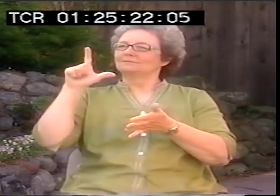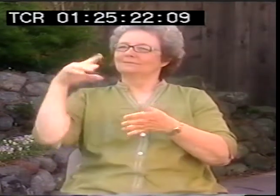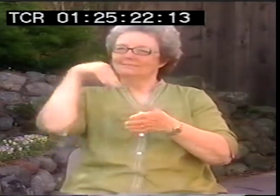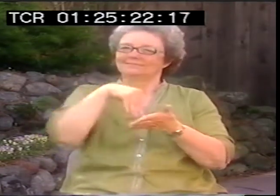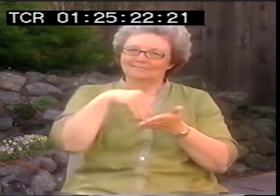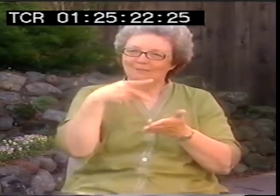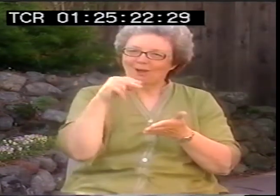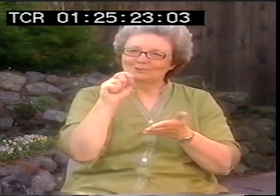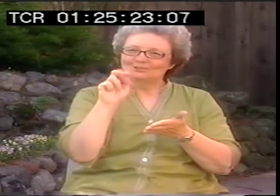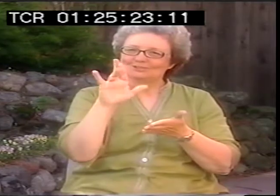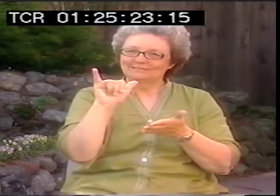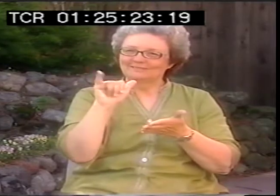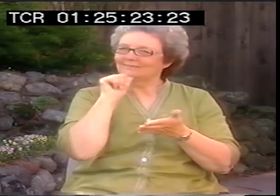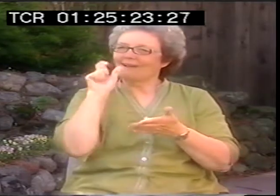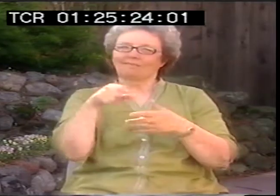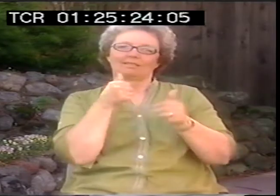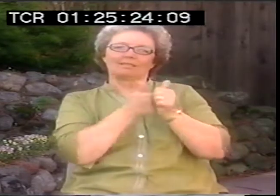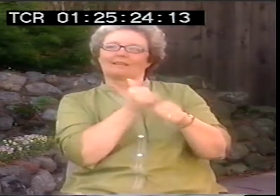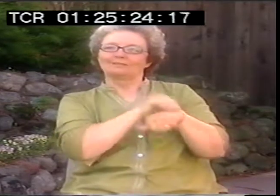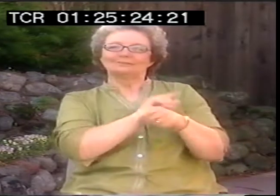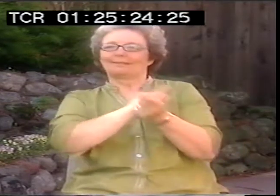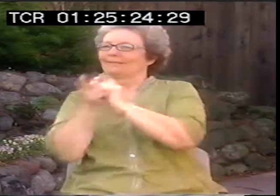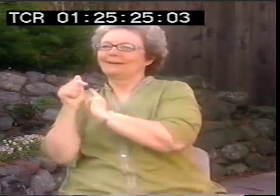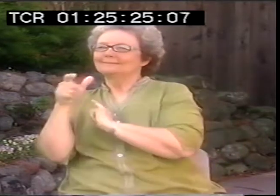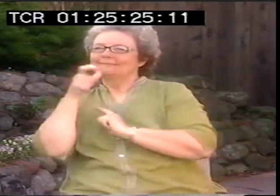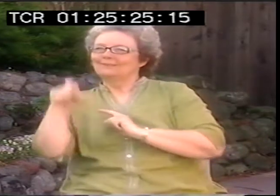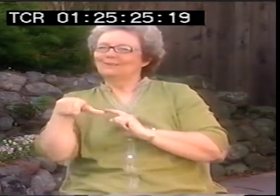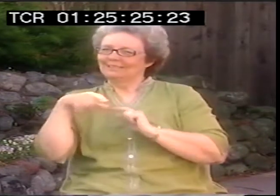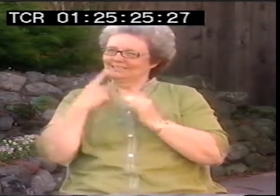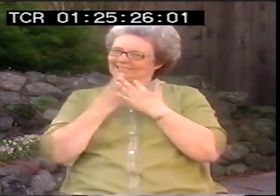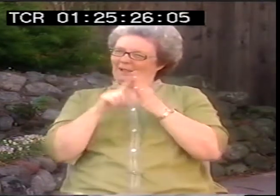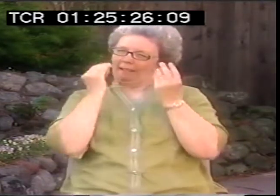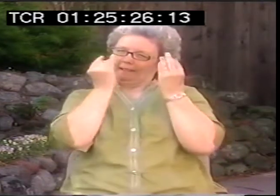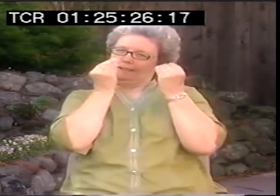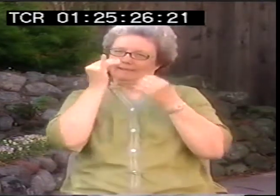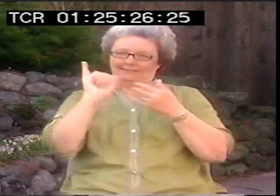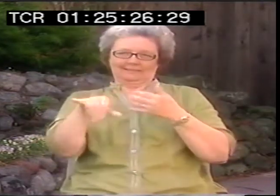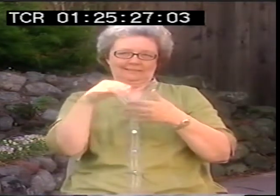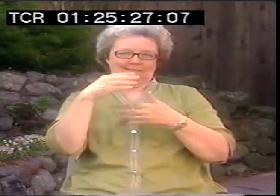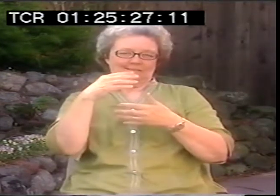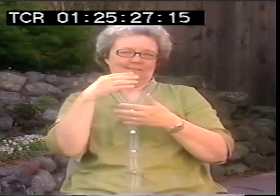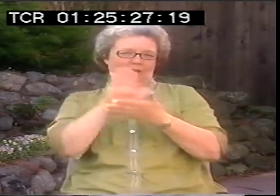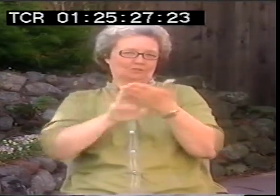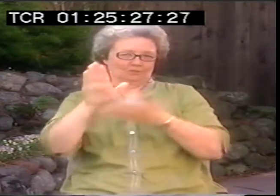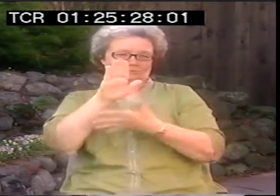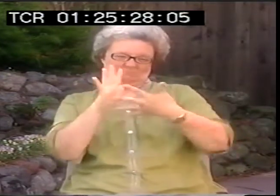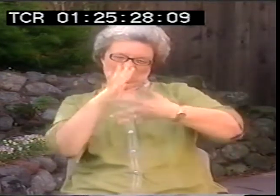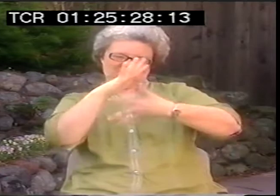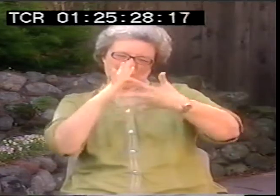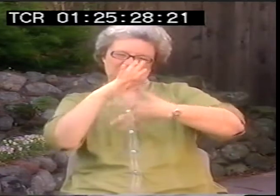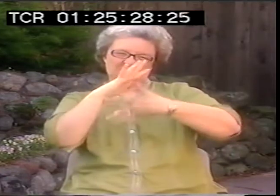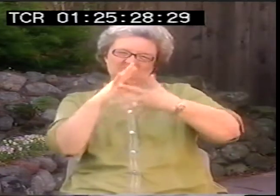So I started to think about like ASL on paper. How could I put ASL poetry on paper?